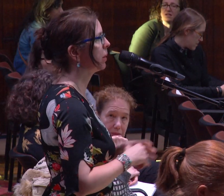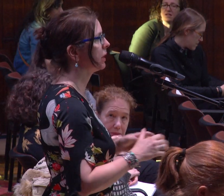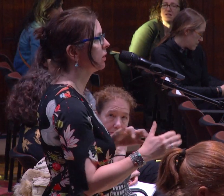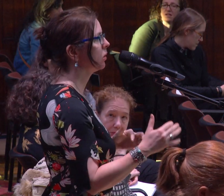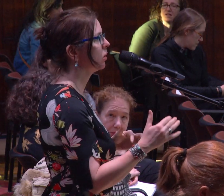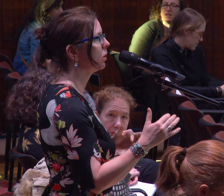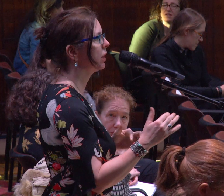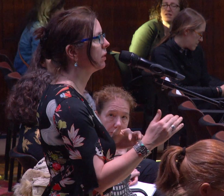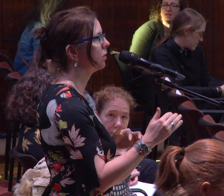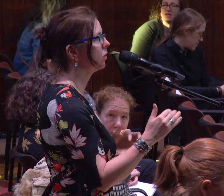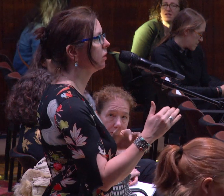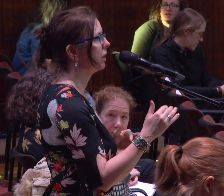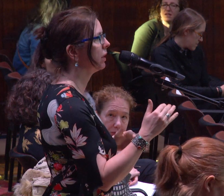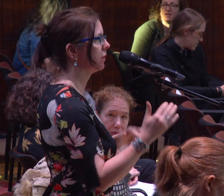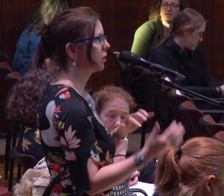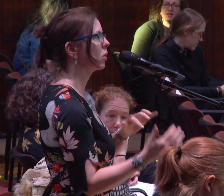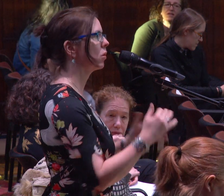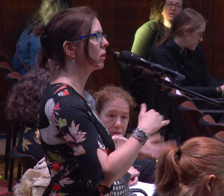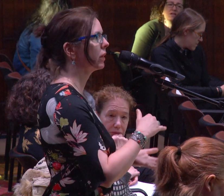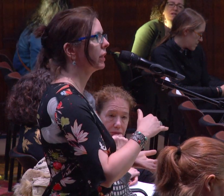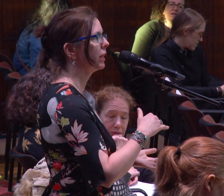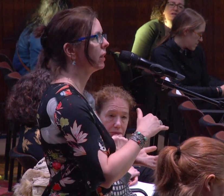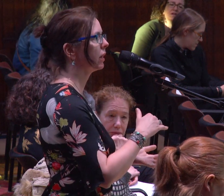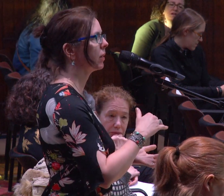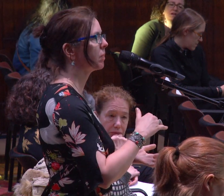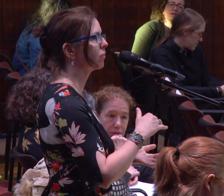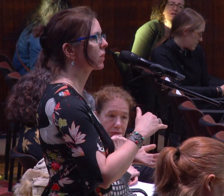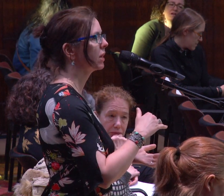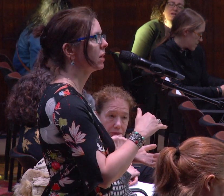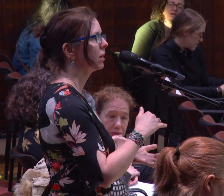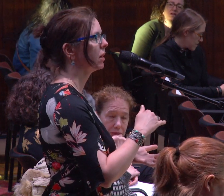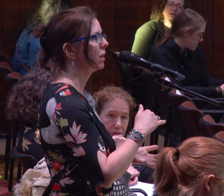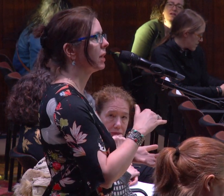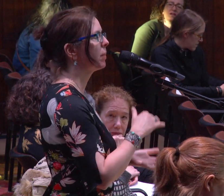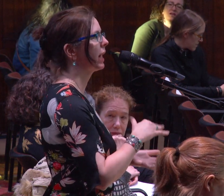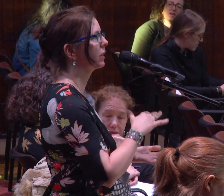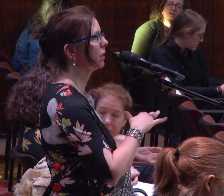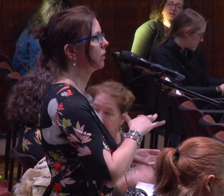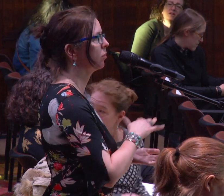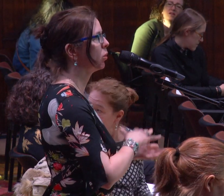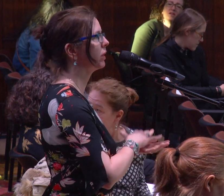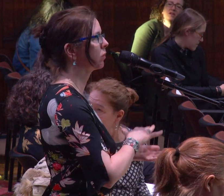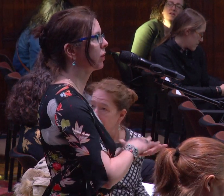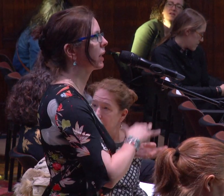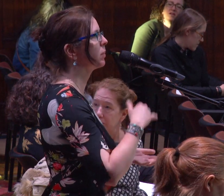But is there a corollary impact of boys growing up